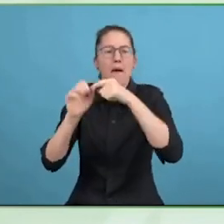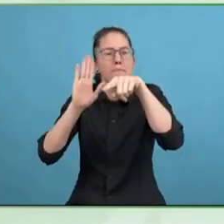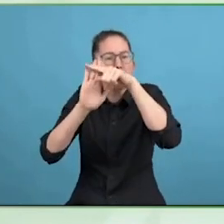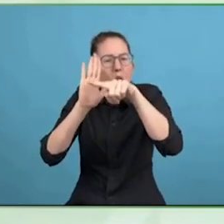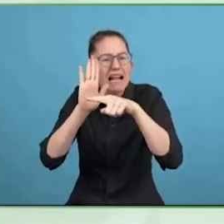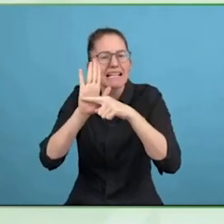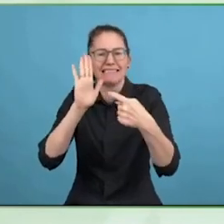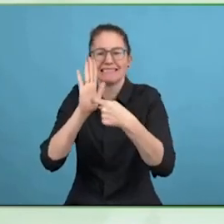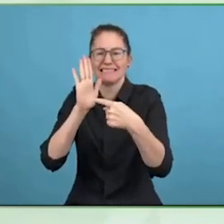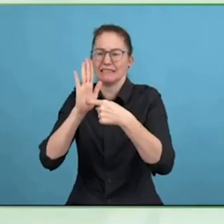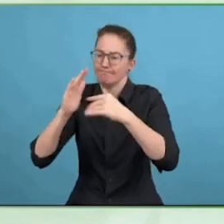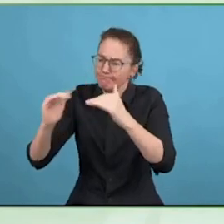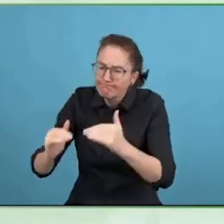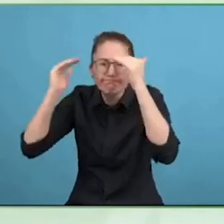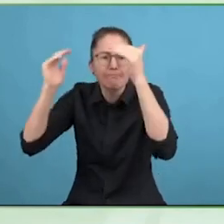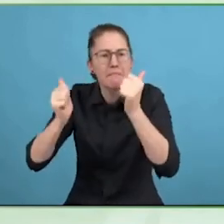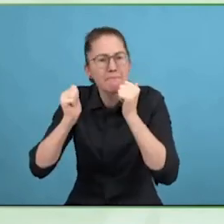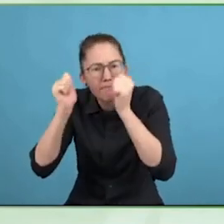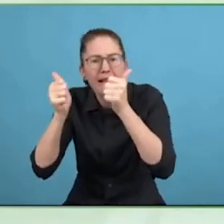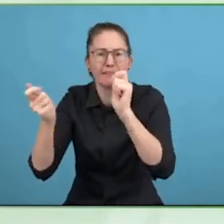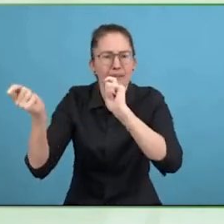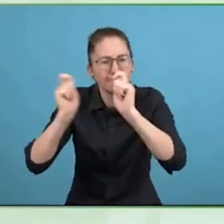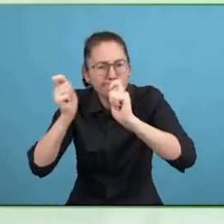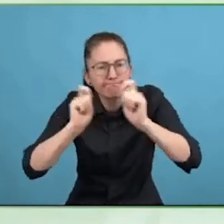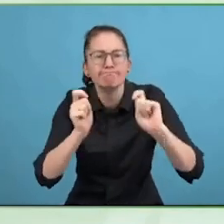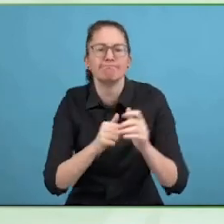produce a certification you have to pull together a group of subject